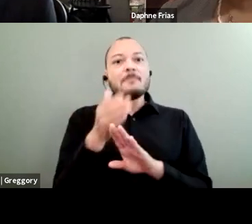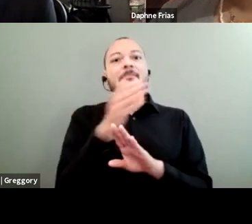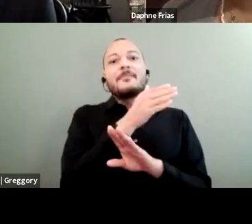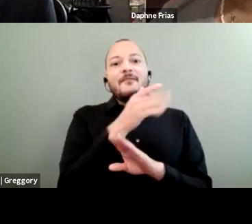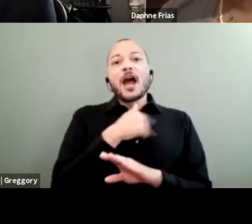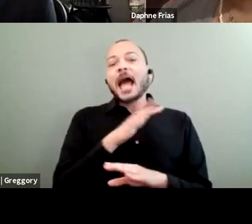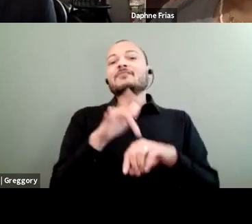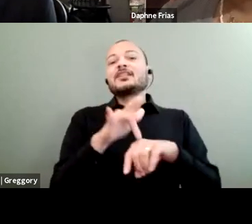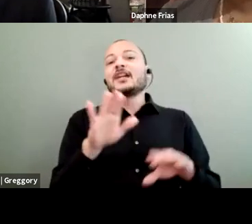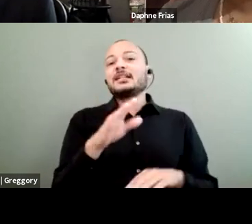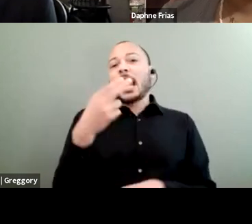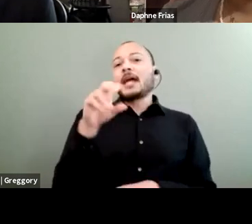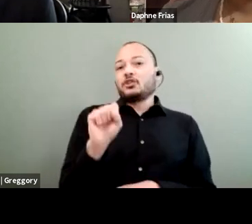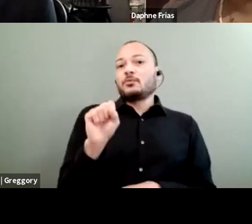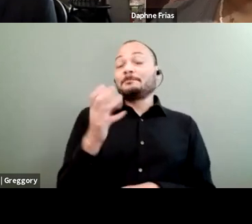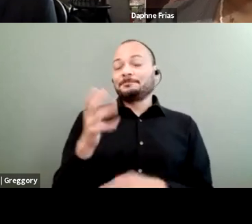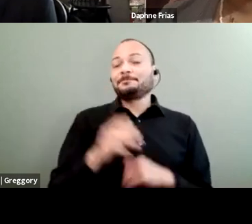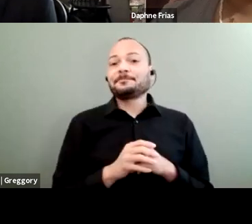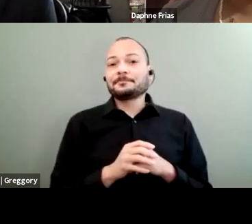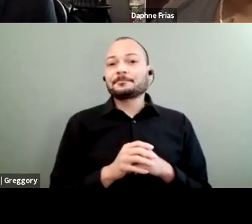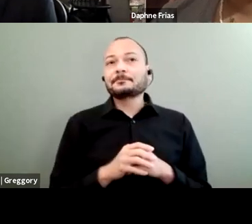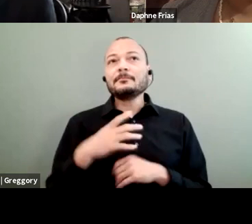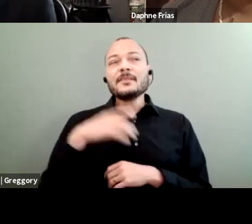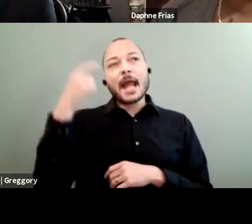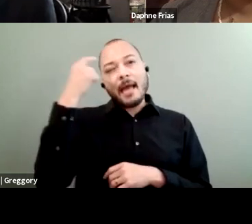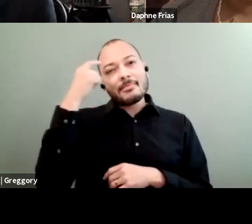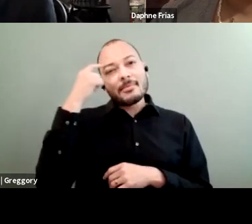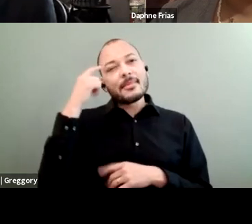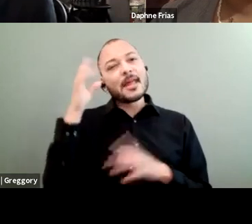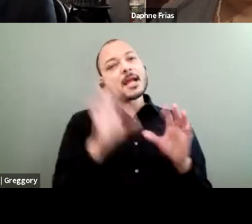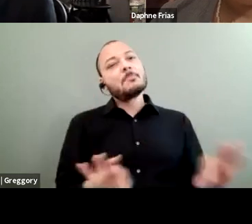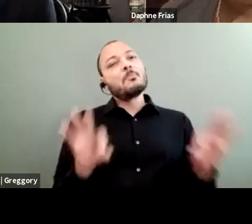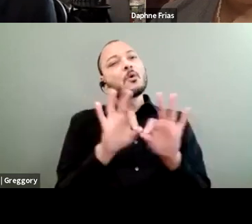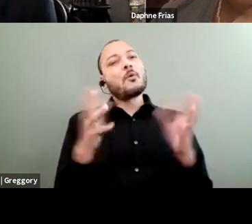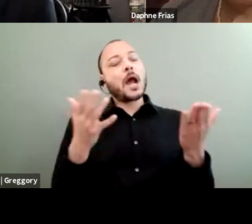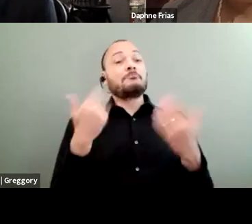And I think the key is, I didn't know I was experiencing it,